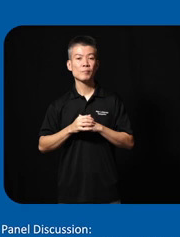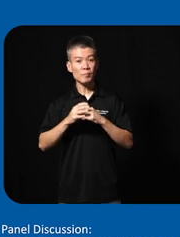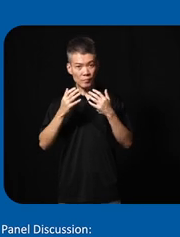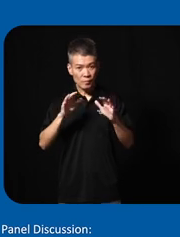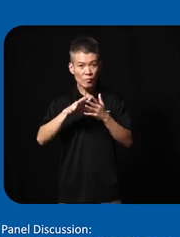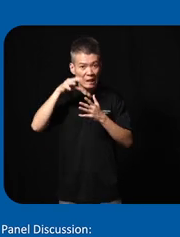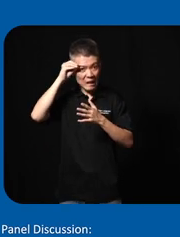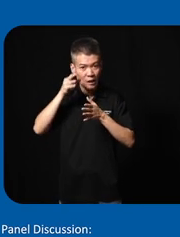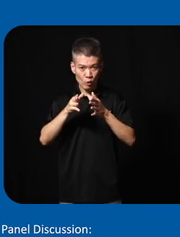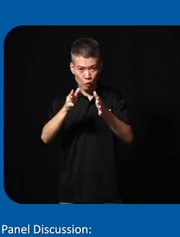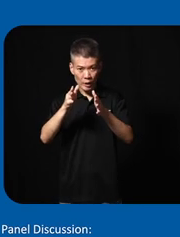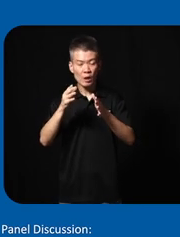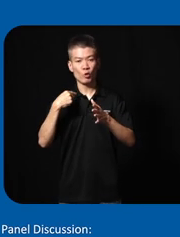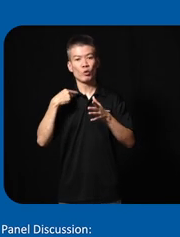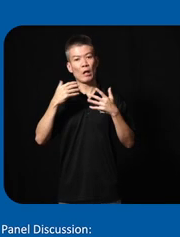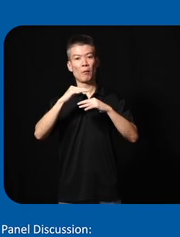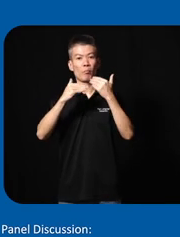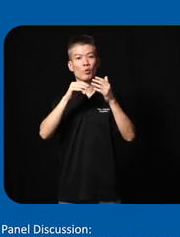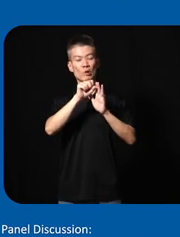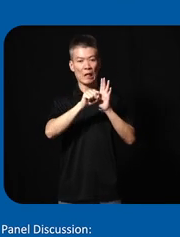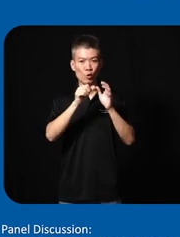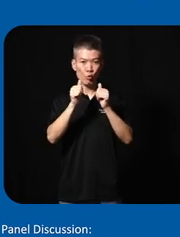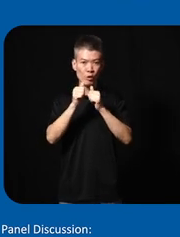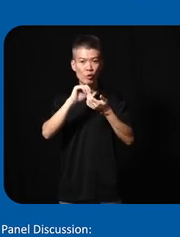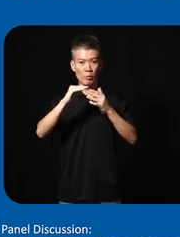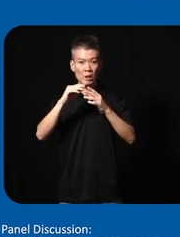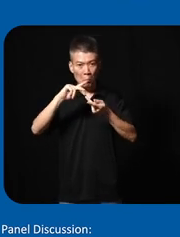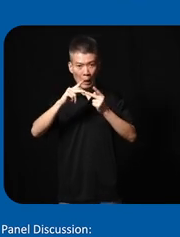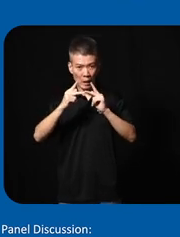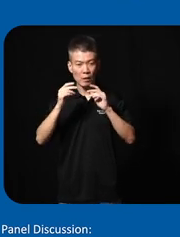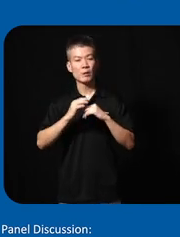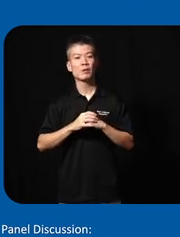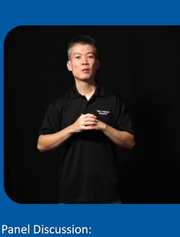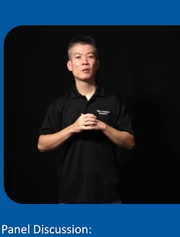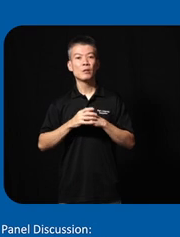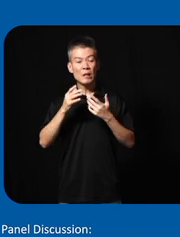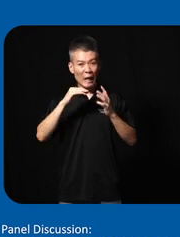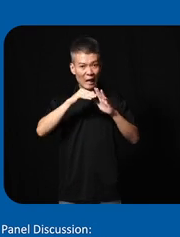the learning Journeys we had built sessions with the Community Partners initially when